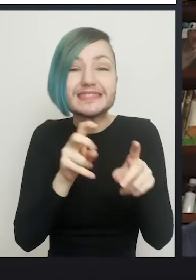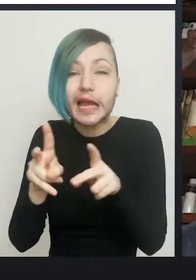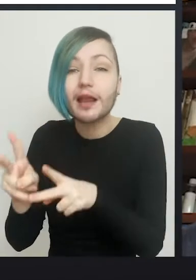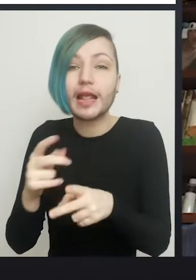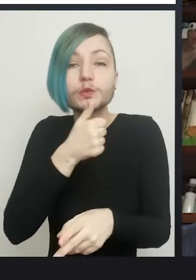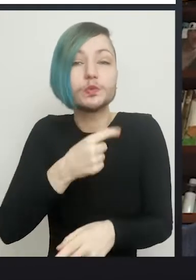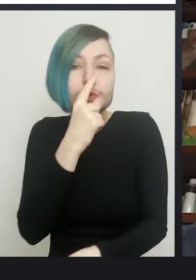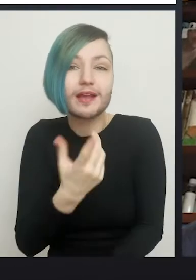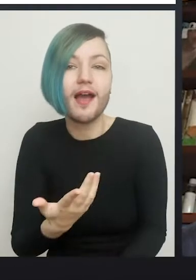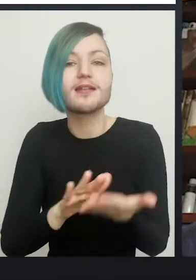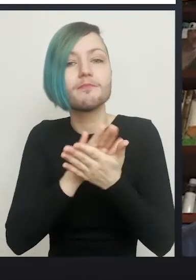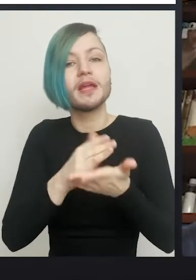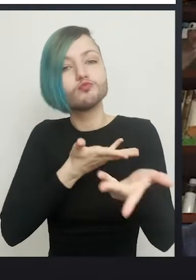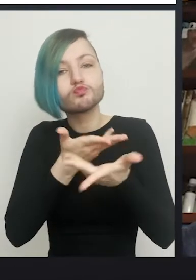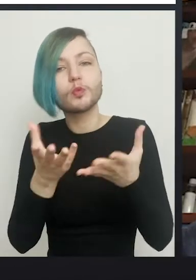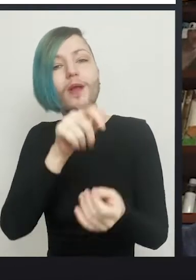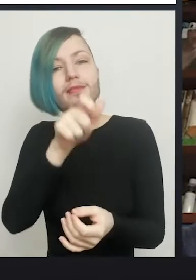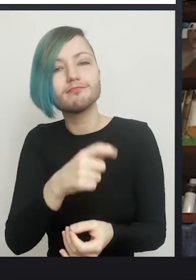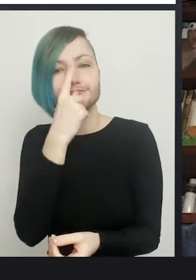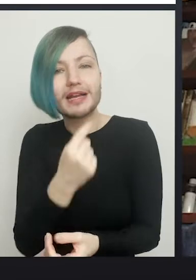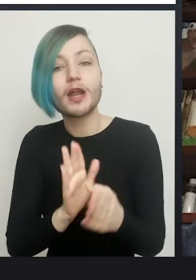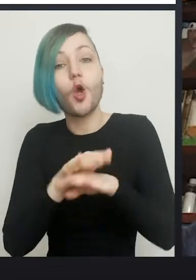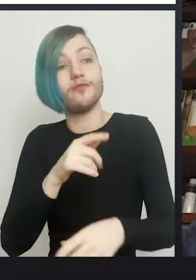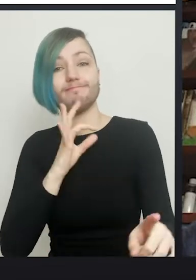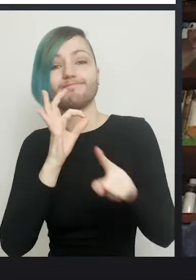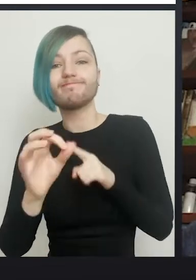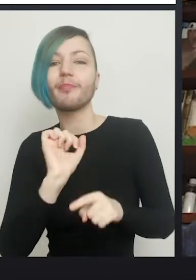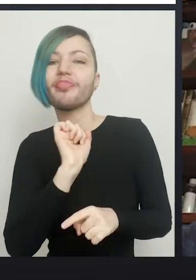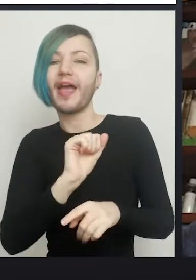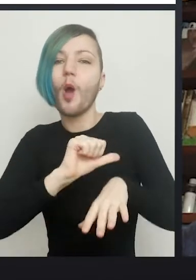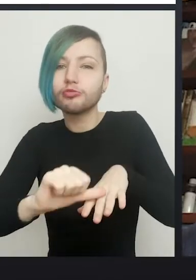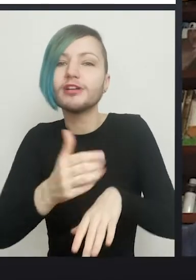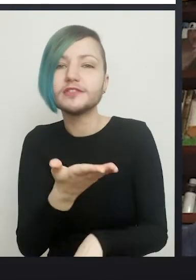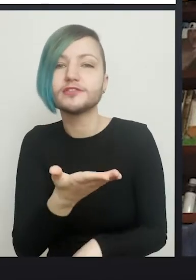so that we can talk to the patient about the operation they individually are going to have.